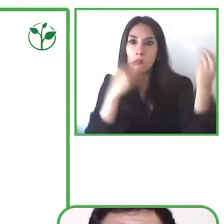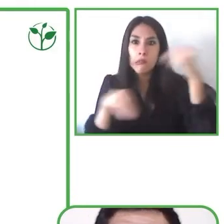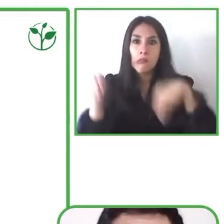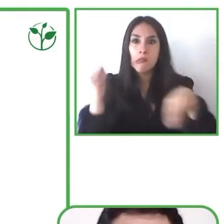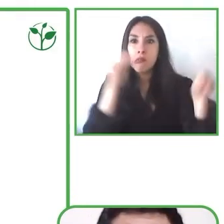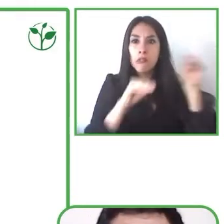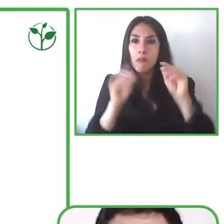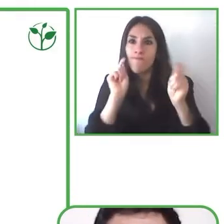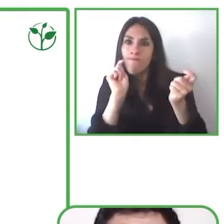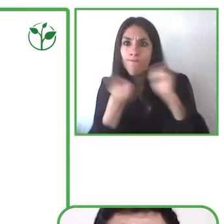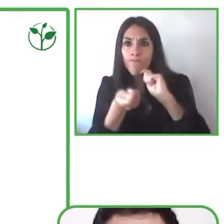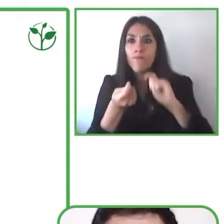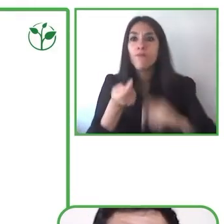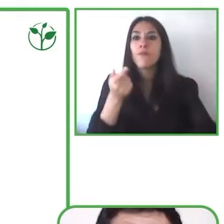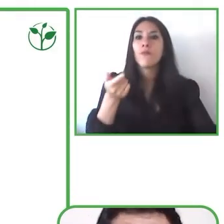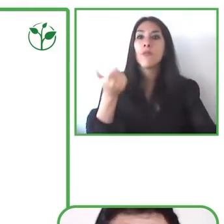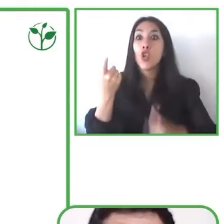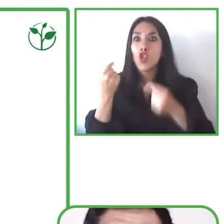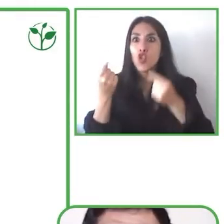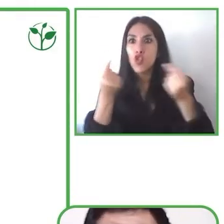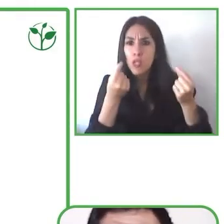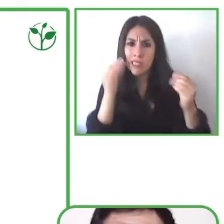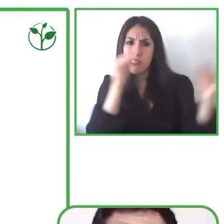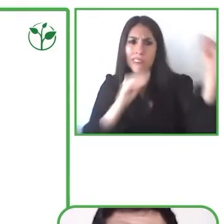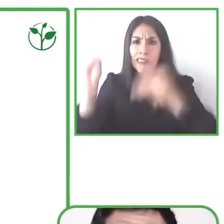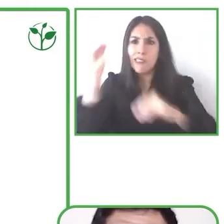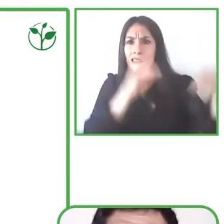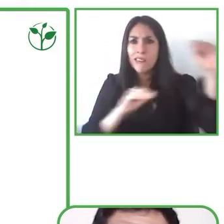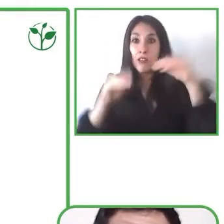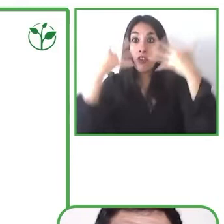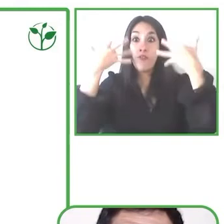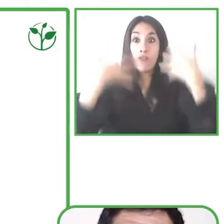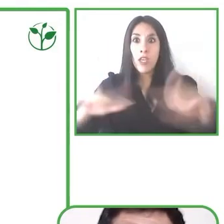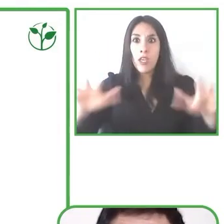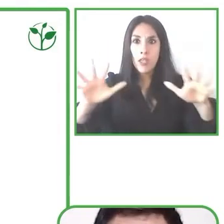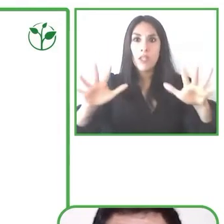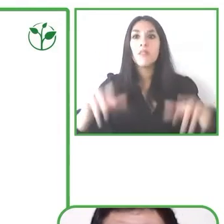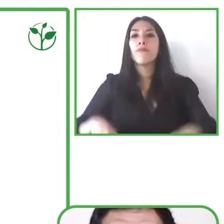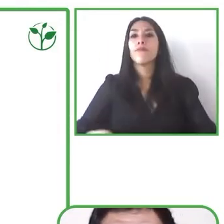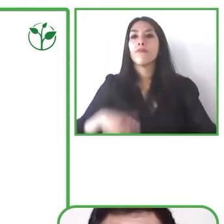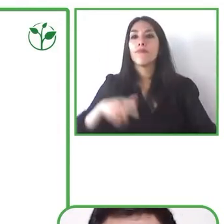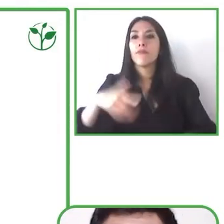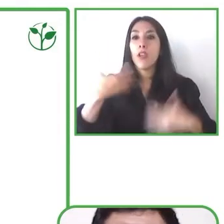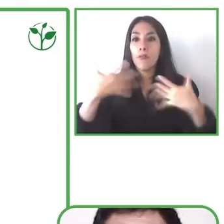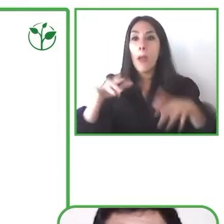changes, we continue to face this problem that children with difficulties in their